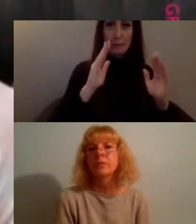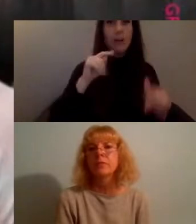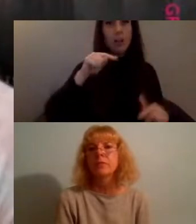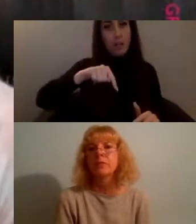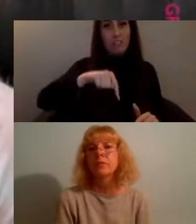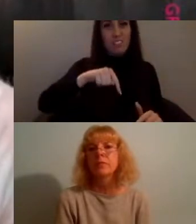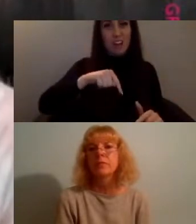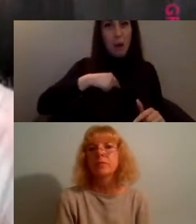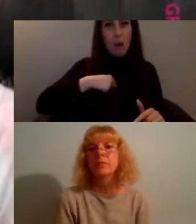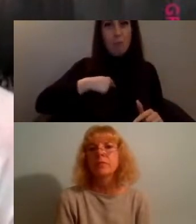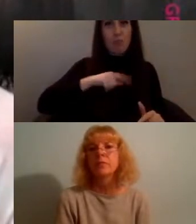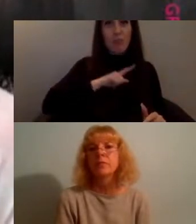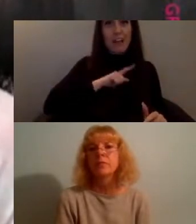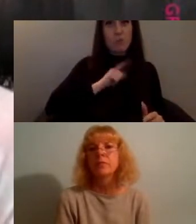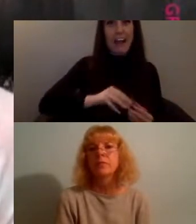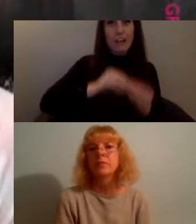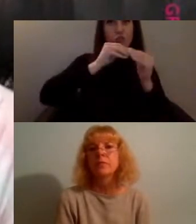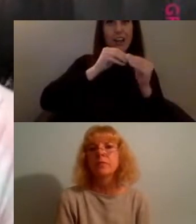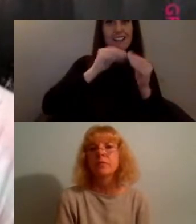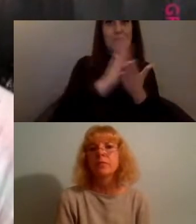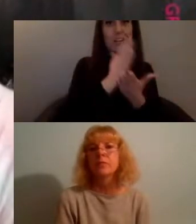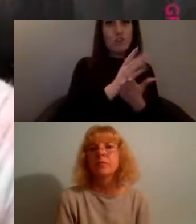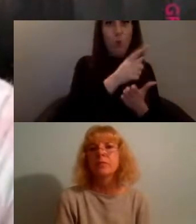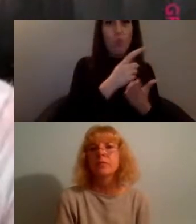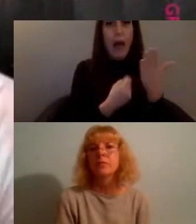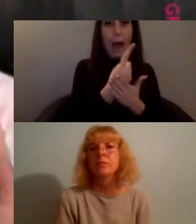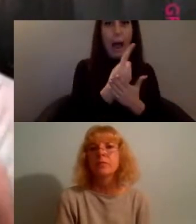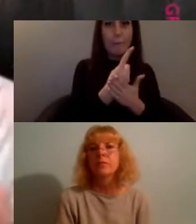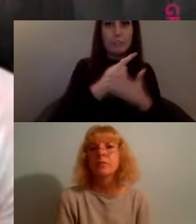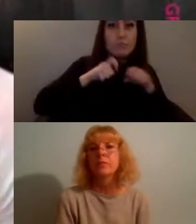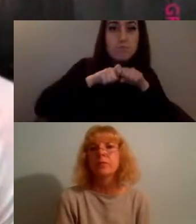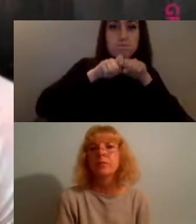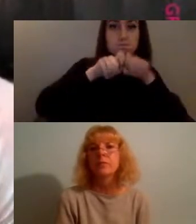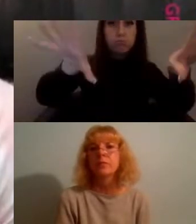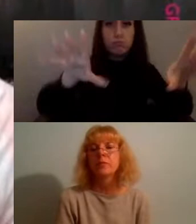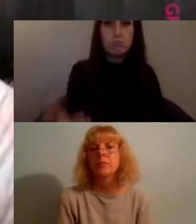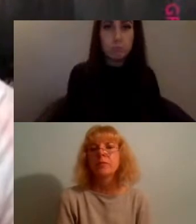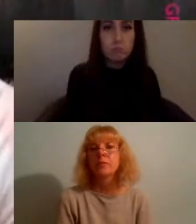and what it meant is that we could have and create a framework that worked for us and